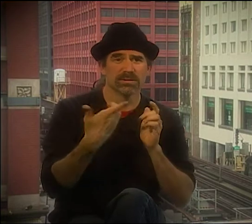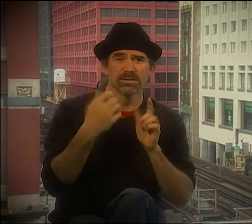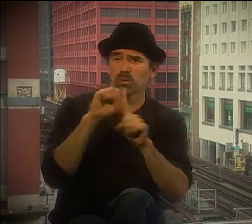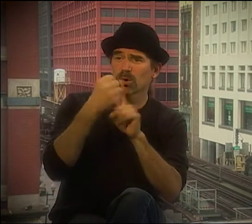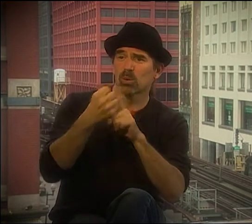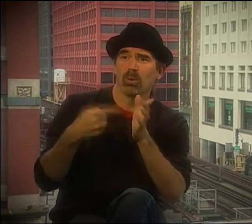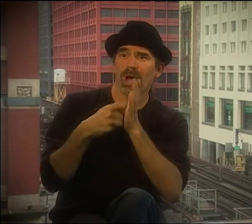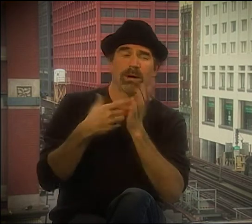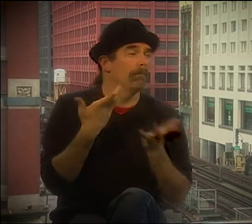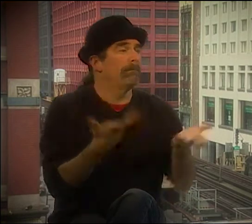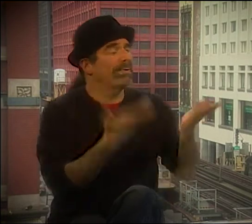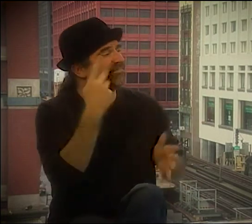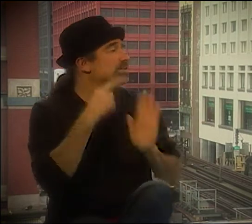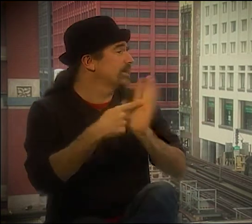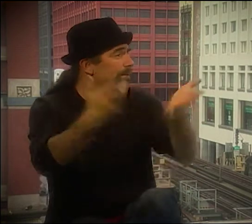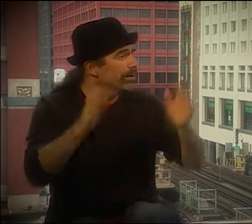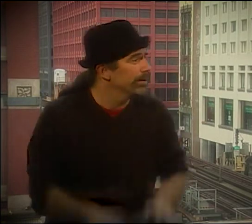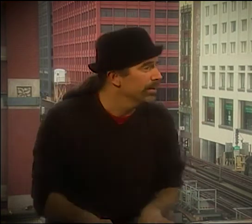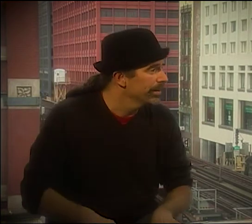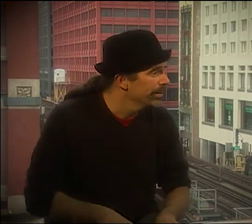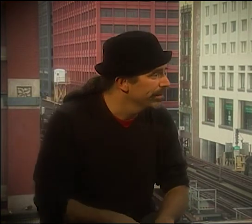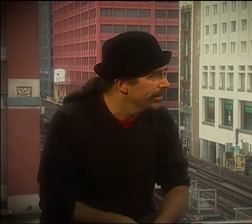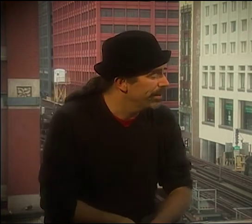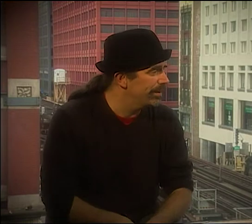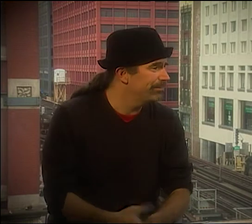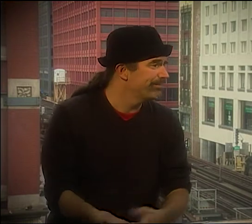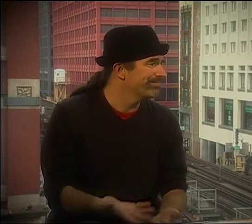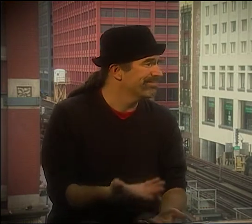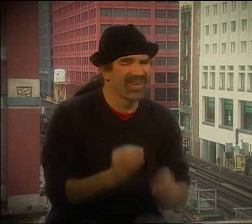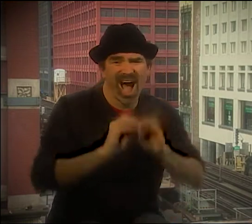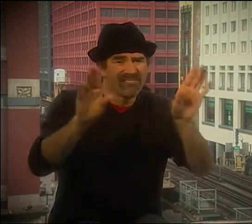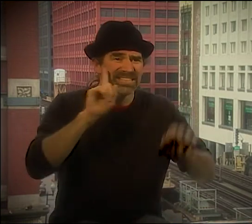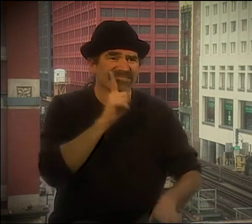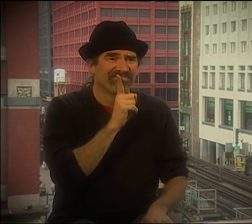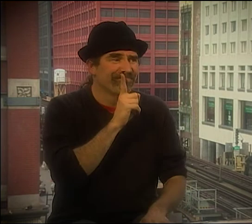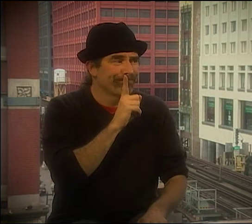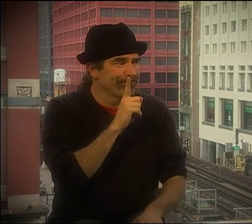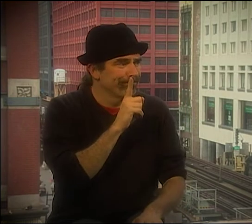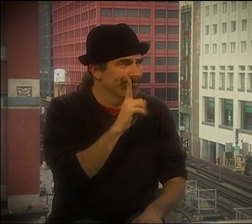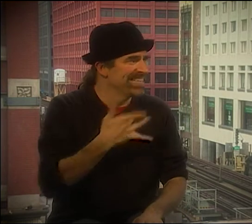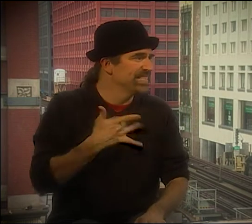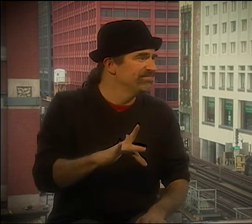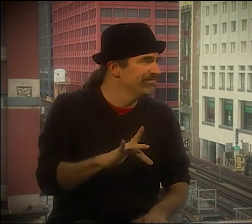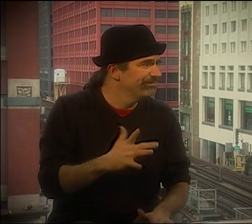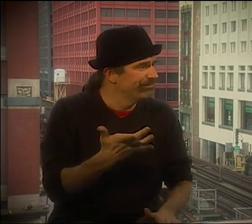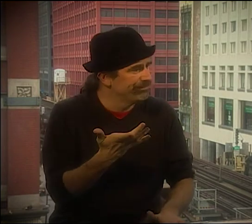BUT TO HAVE THIS EXACT EQUALITY WON'T WORK BECAUSE THE SITUATION REQUIRES THAT SOMEBODY GIVE A LITTLE